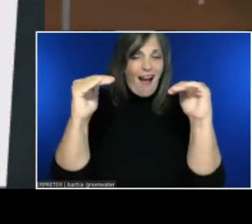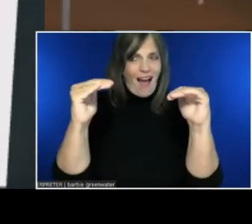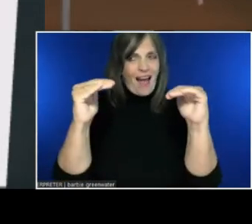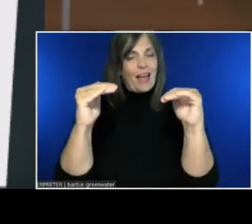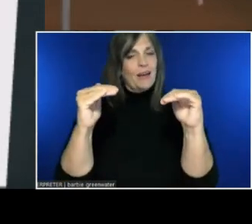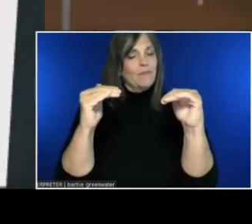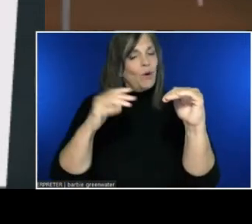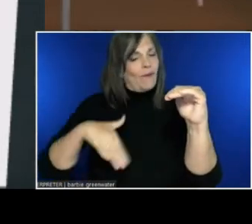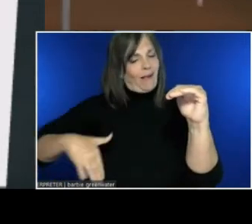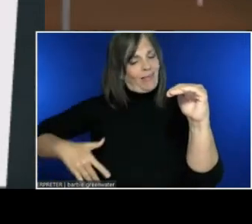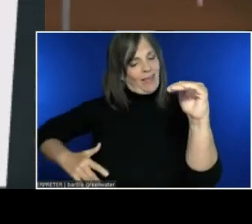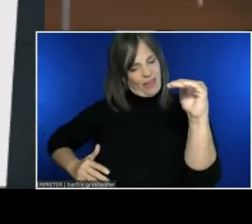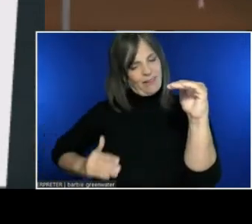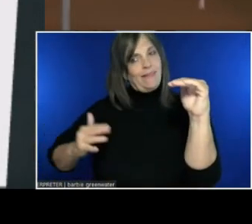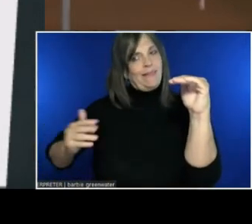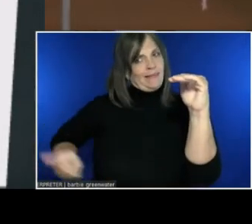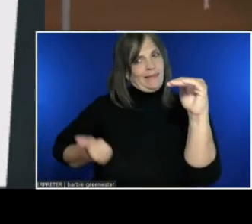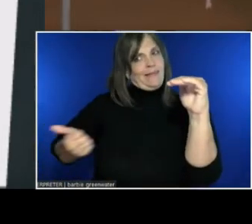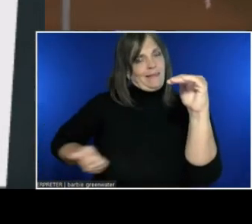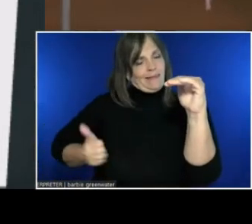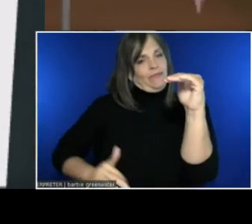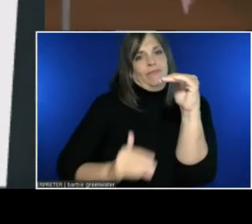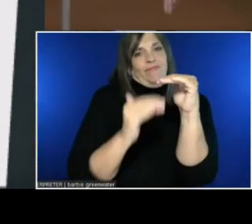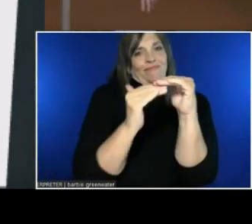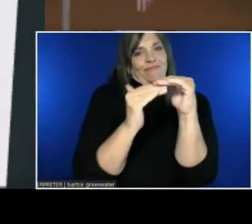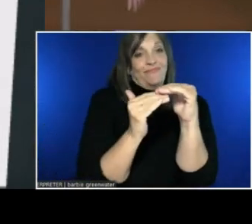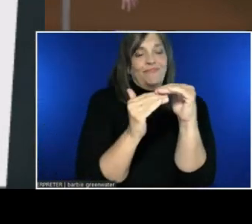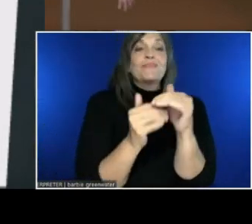If I can play this video.